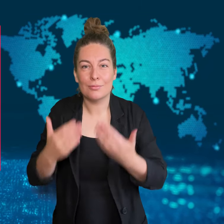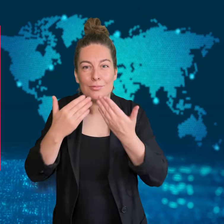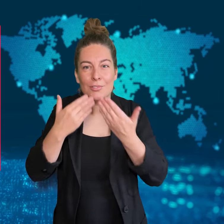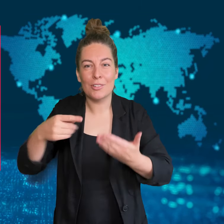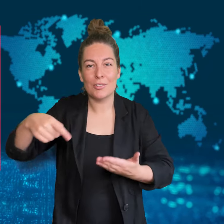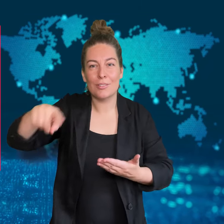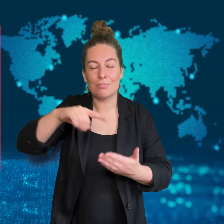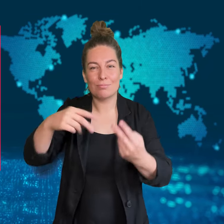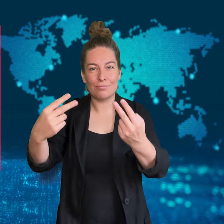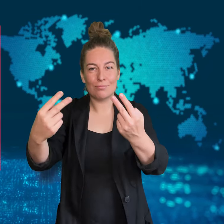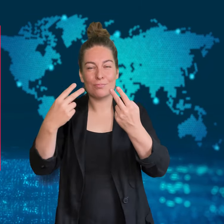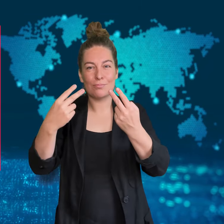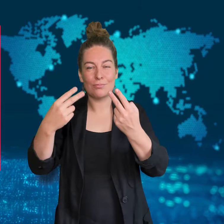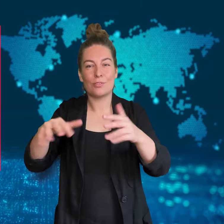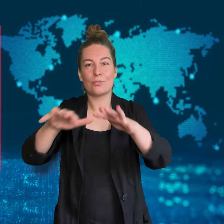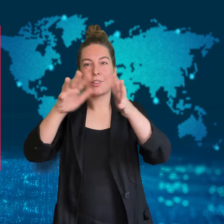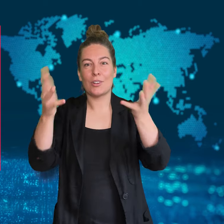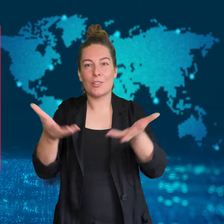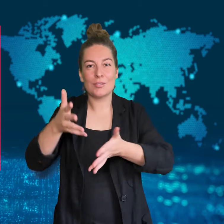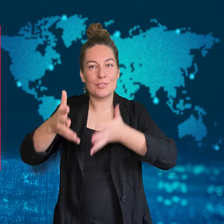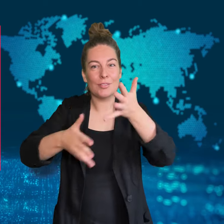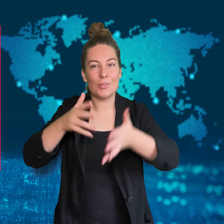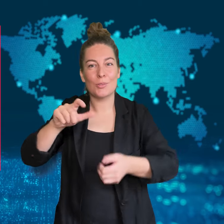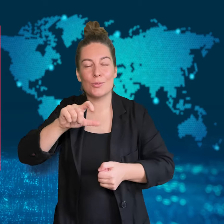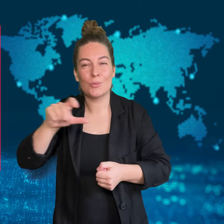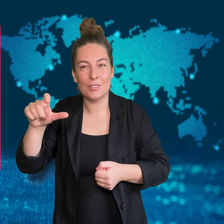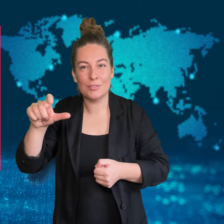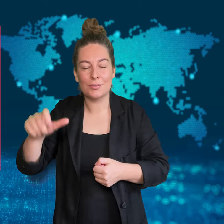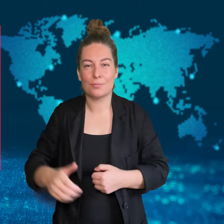Thank you for watching WorldSign Week.